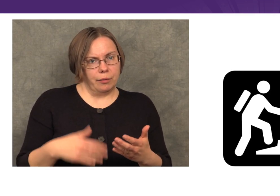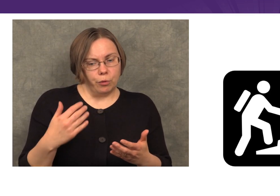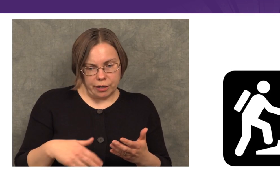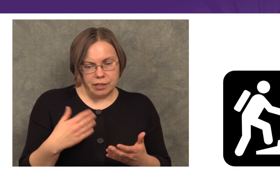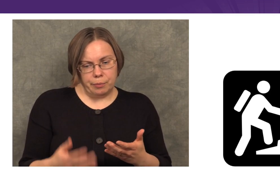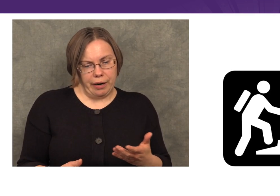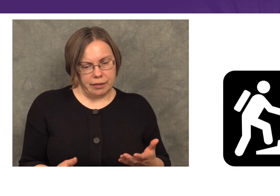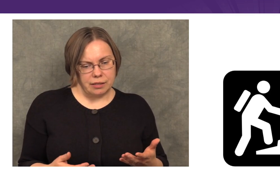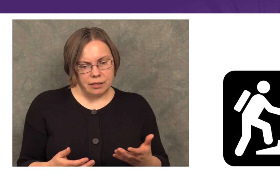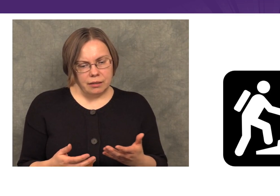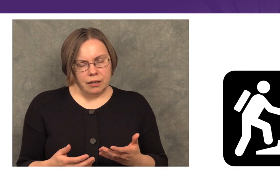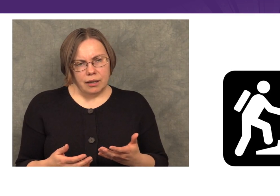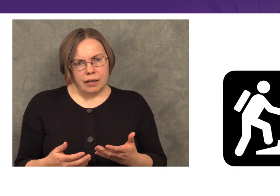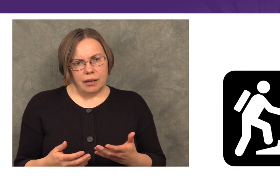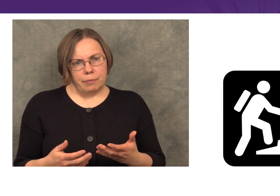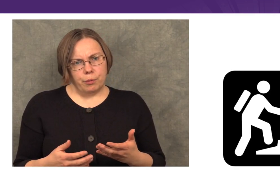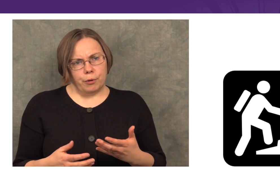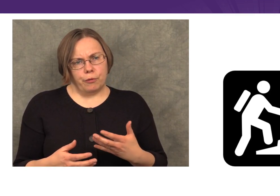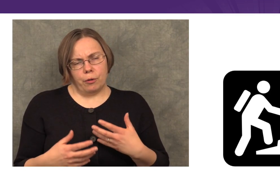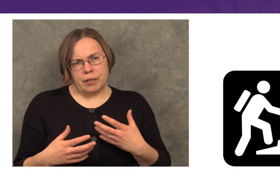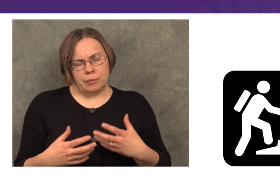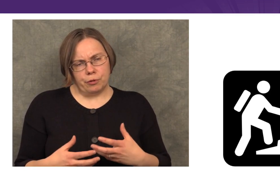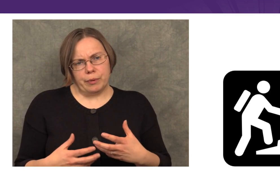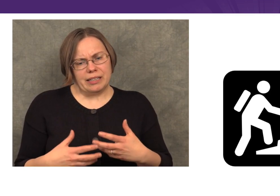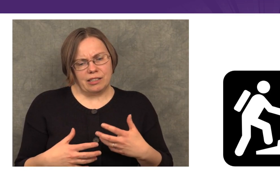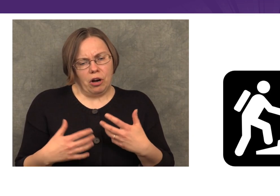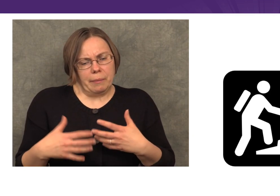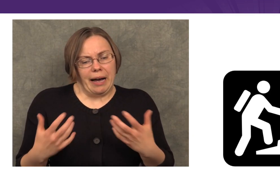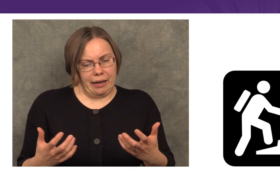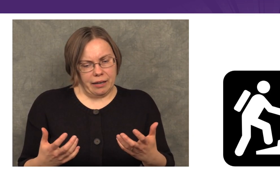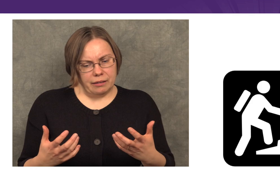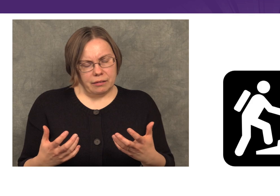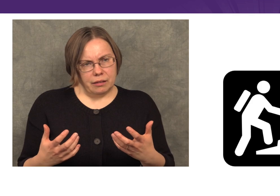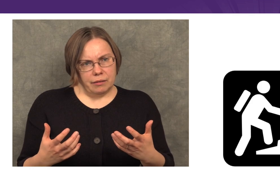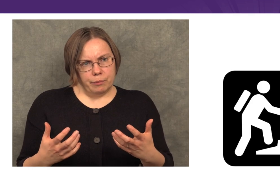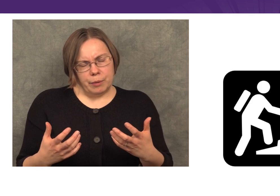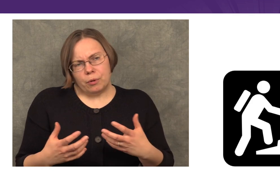and working to practice, performance improvement isn’t automatic.